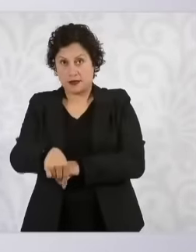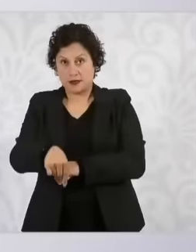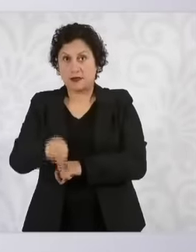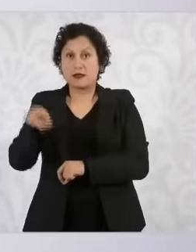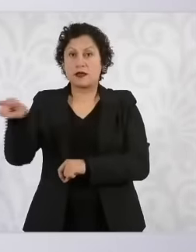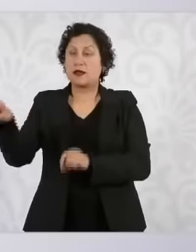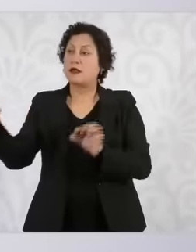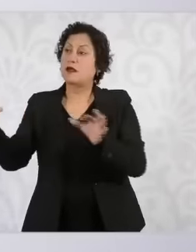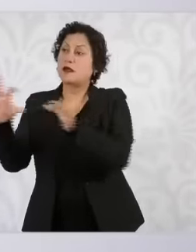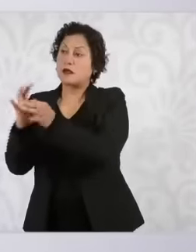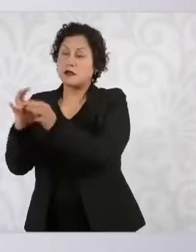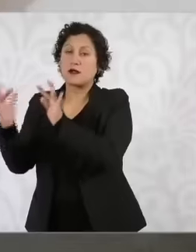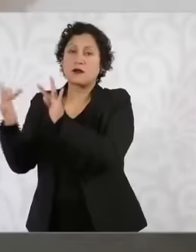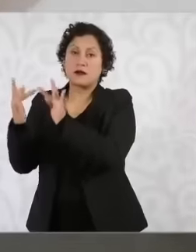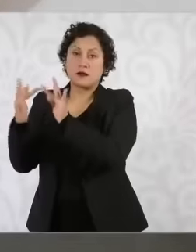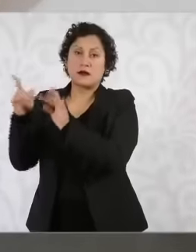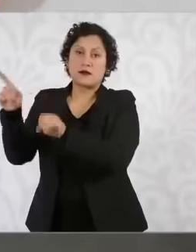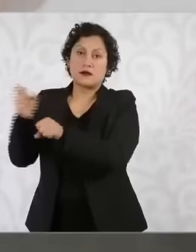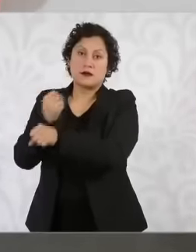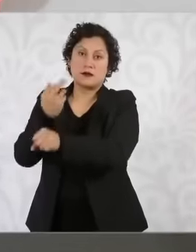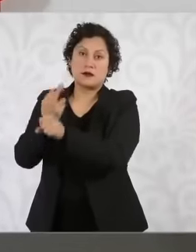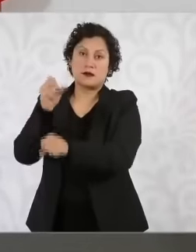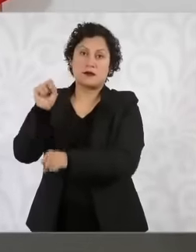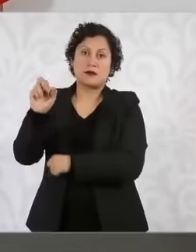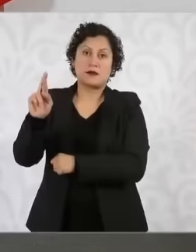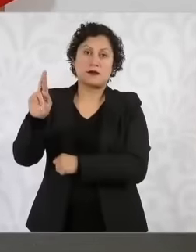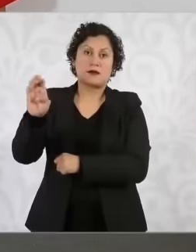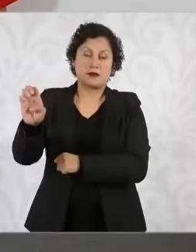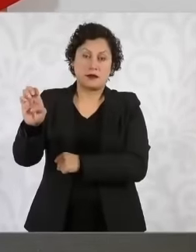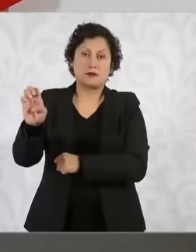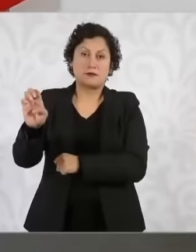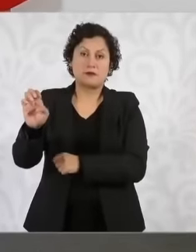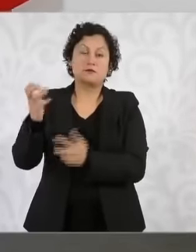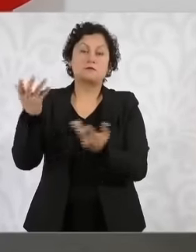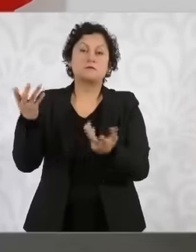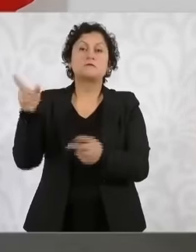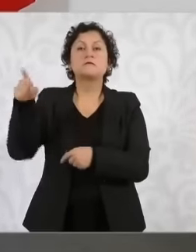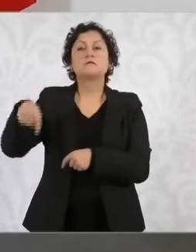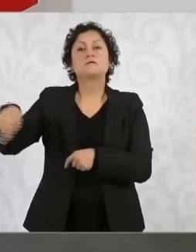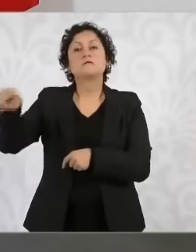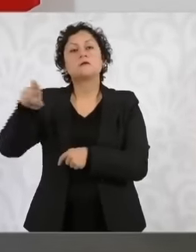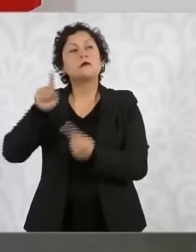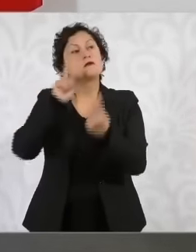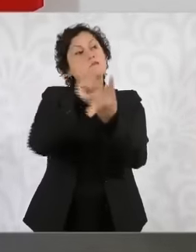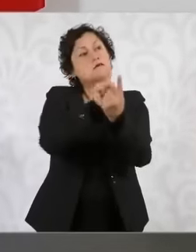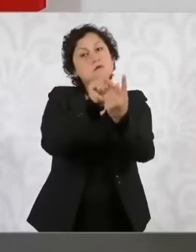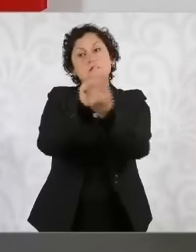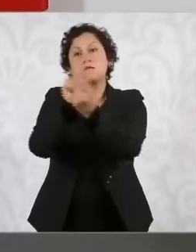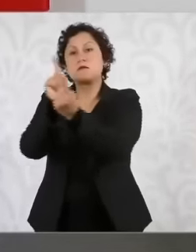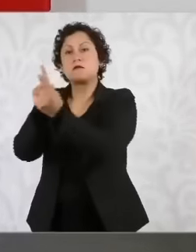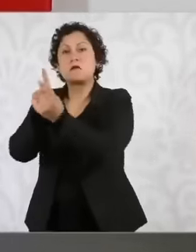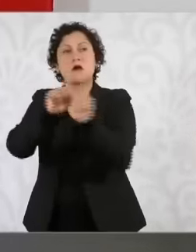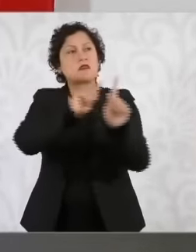and they have been meeting with groups in particular on various issues that are of interest to the